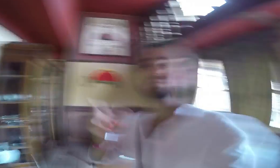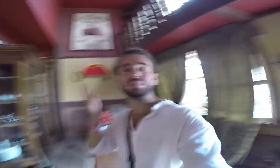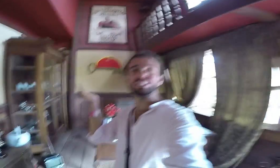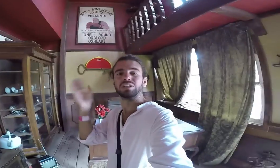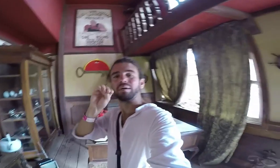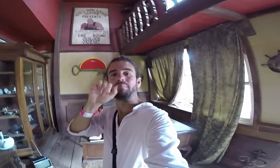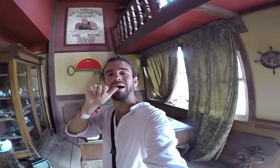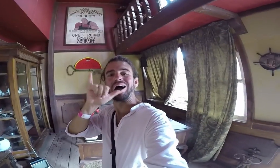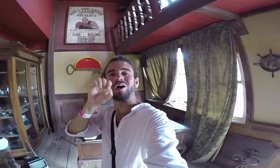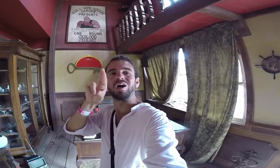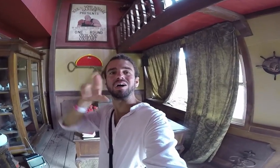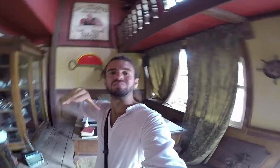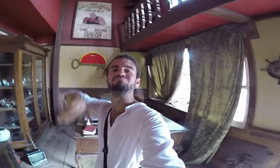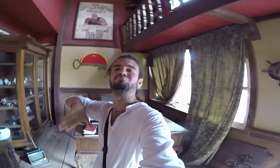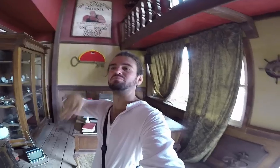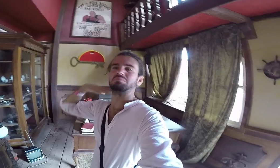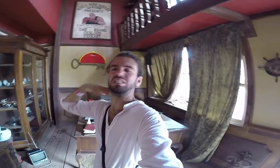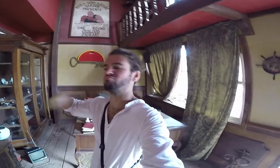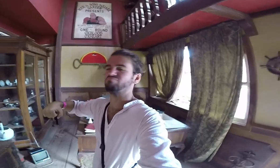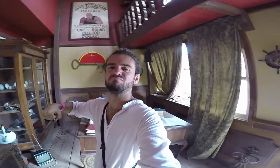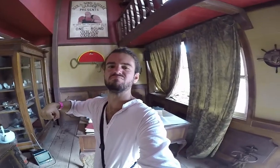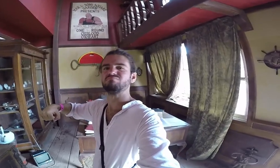This house is Mayor's.